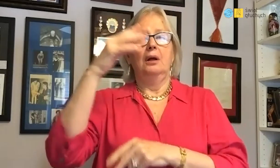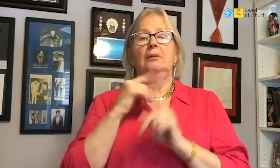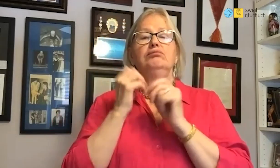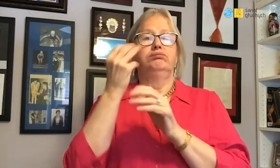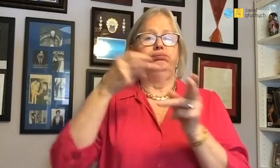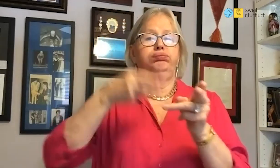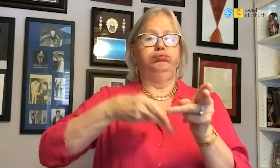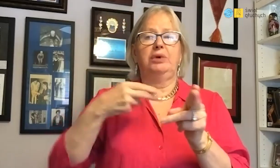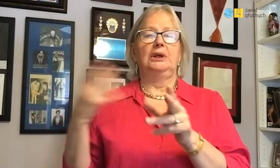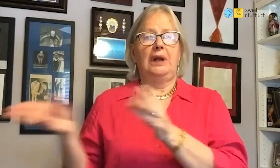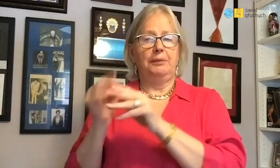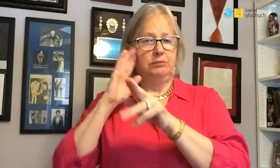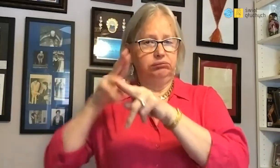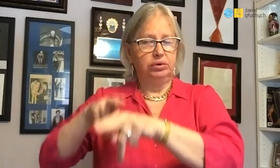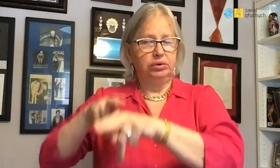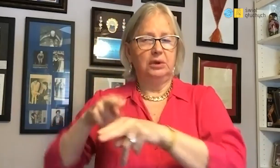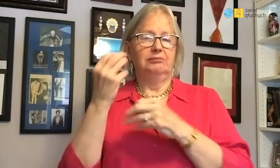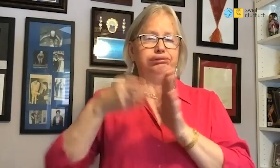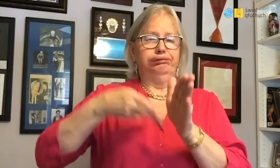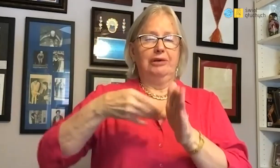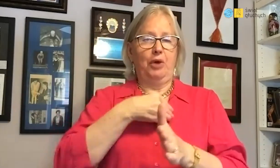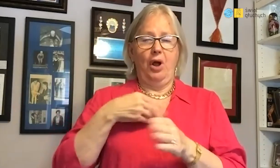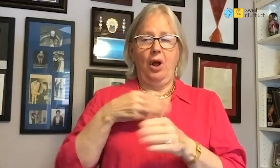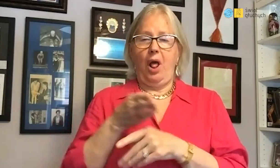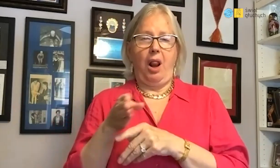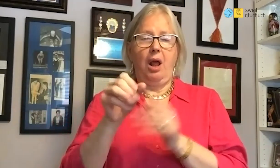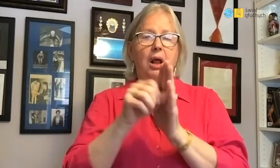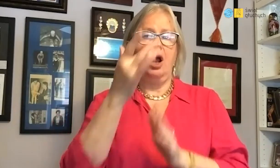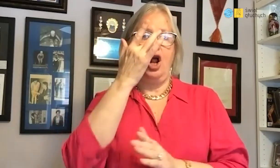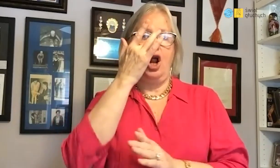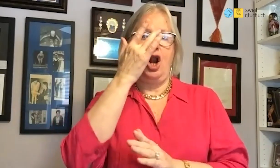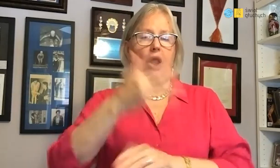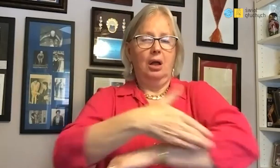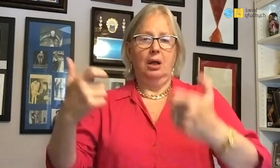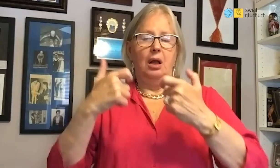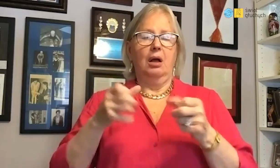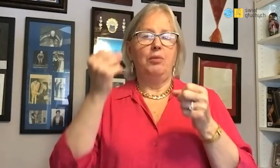We rode one train up to the border with Russia,